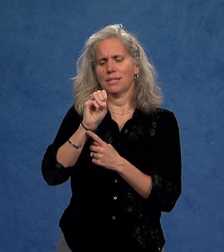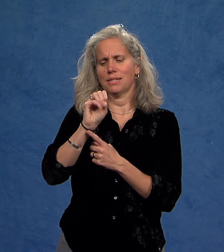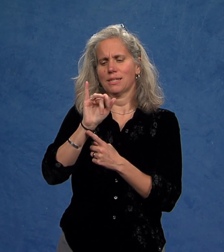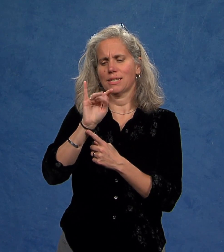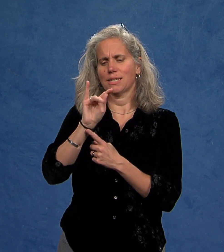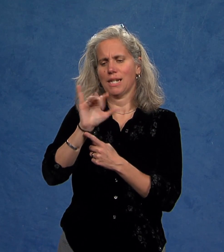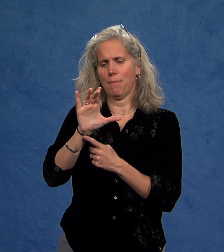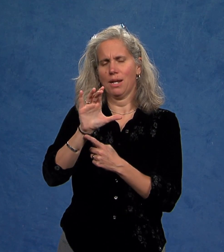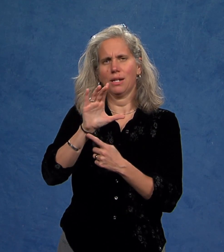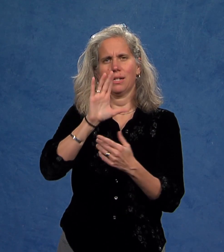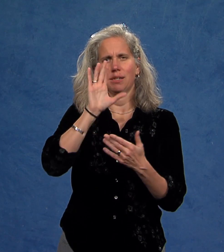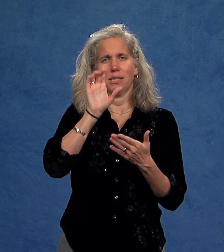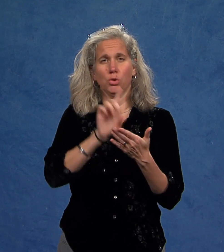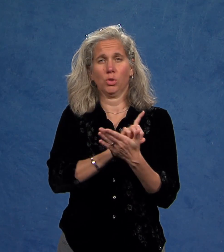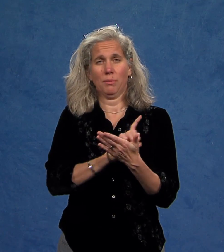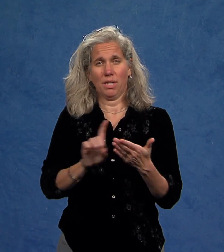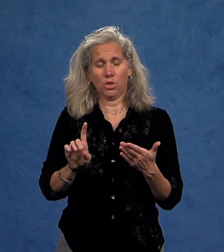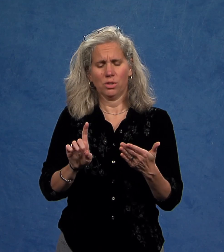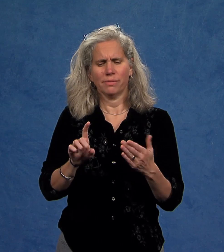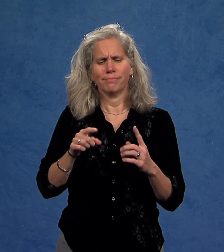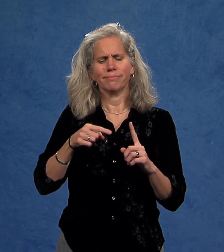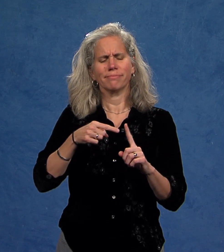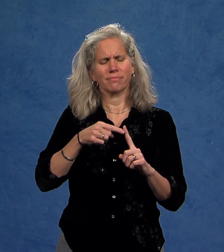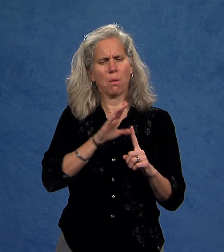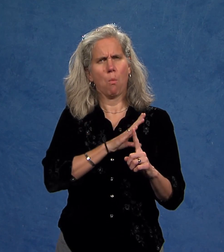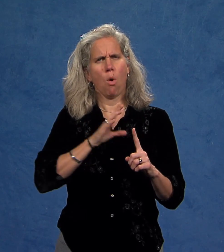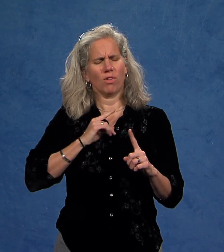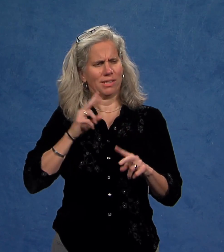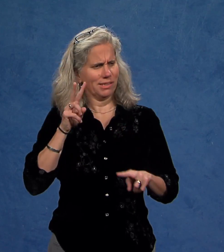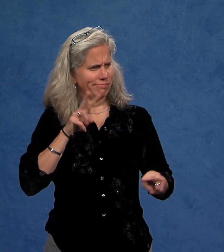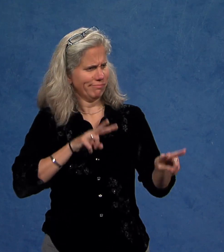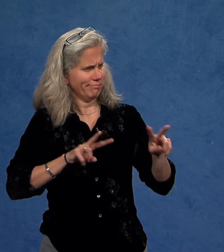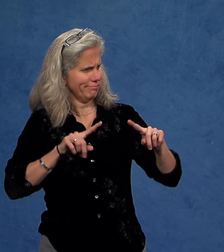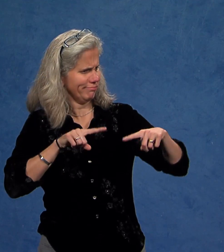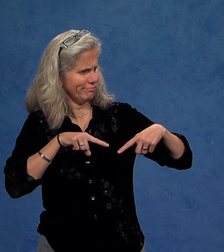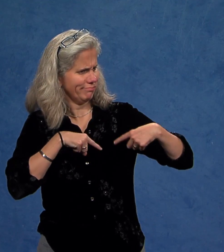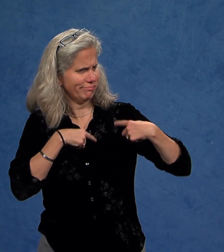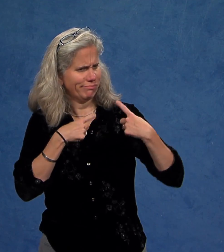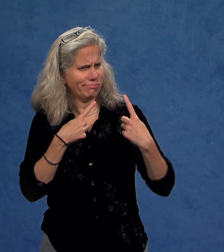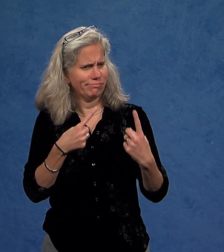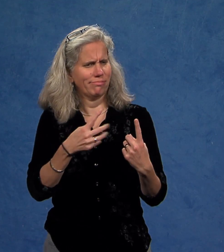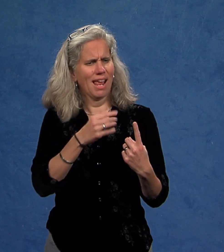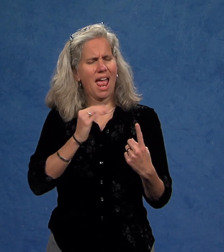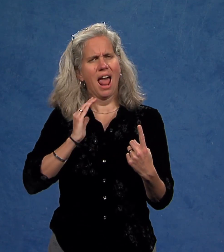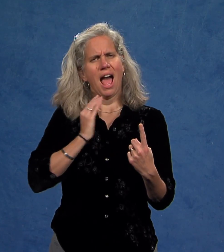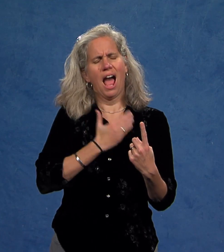and systemic discrimination. The Board of Trustees has noted these efforts